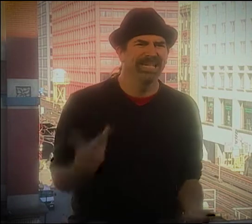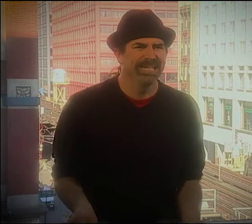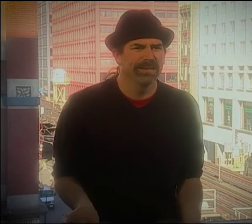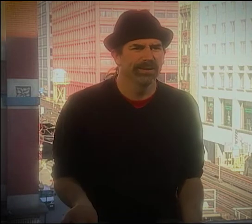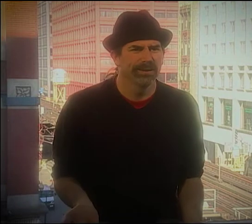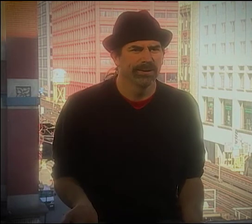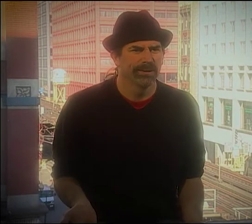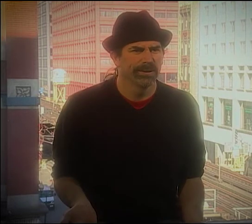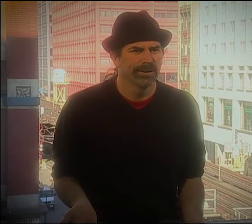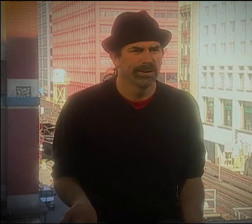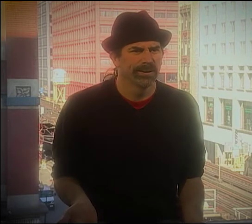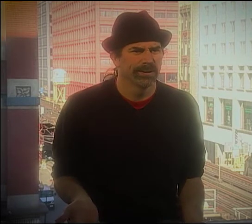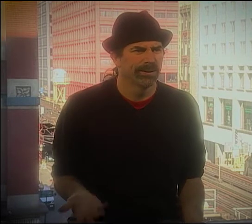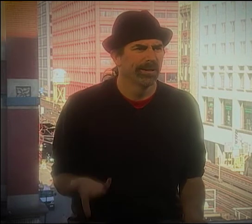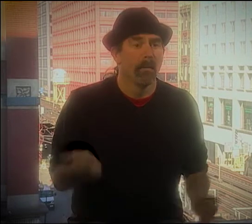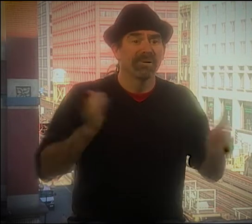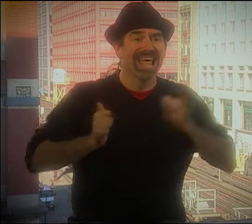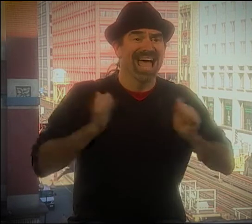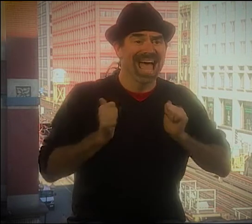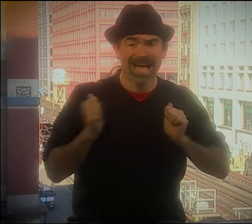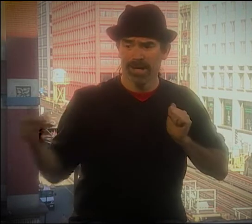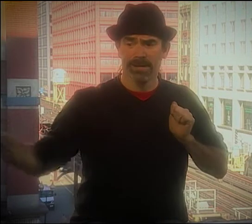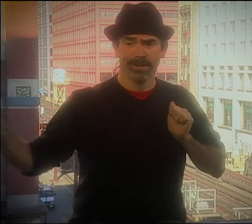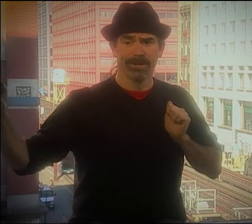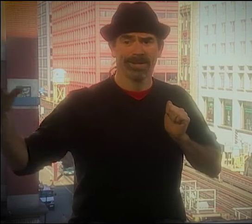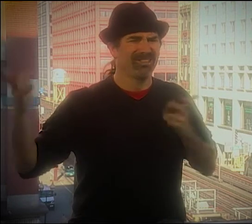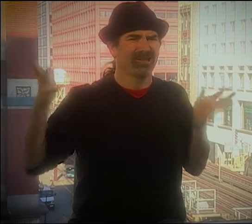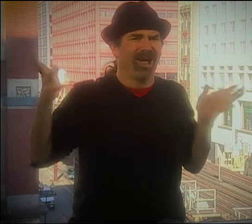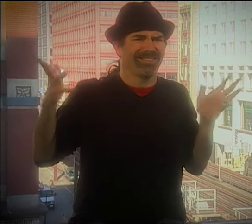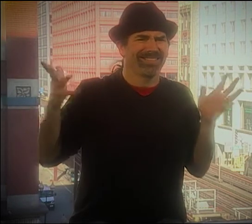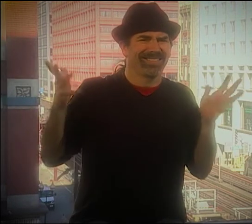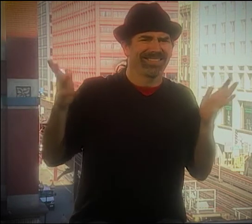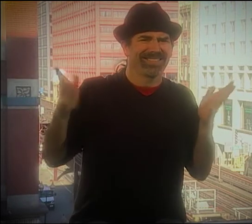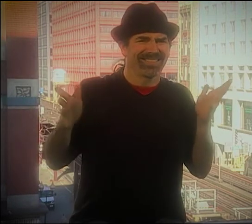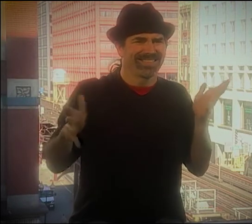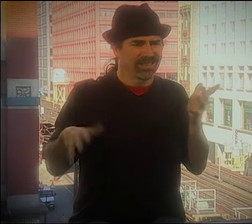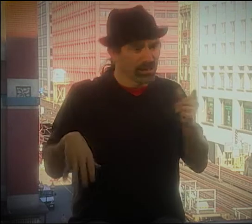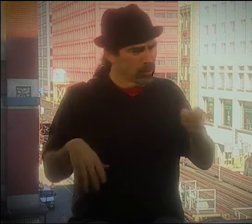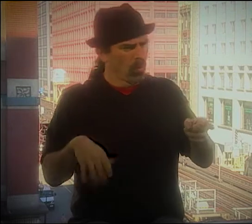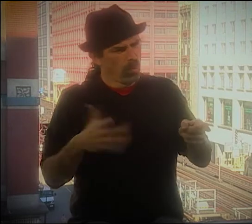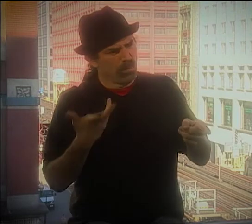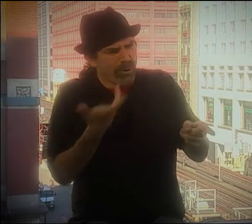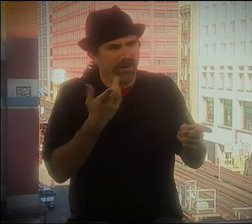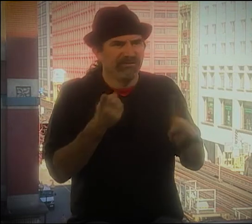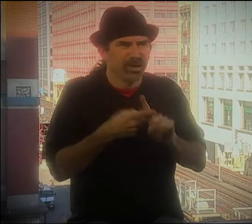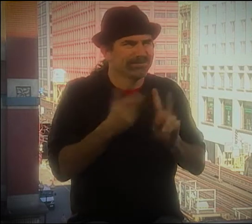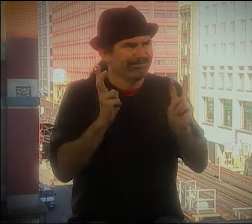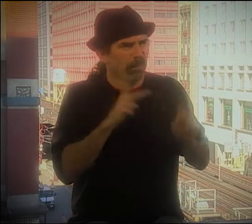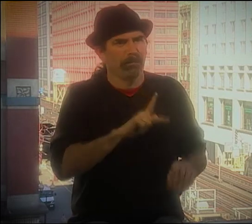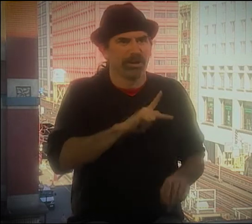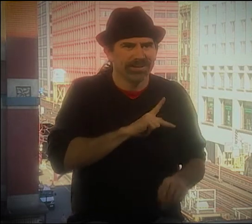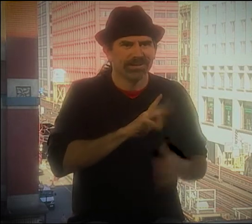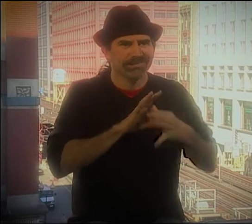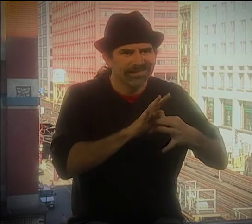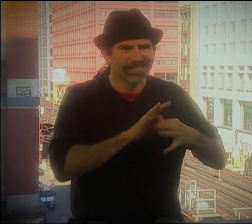I NEVER GREW UP WITH ONE. YOU KNOW, NO ONE EVER TAUGHT ME. YOU KNOW, WHEN I WAS IN A PLAY, THEY WOULD HAVE SOMEONE